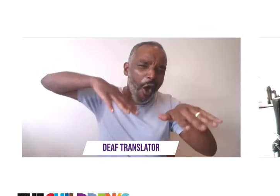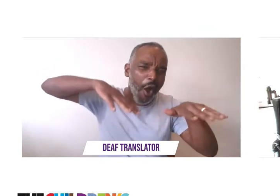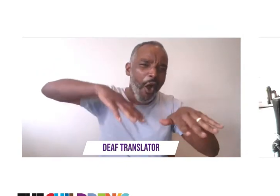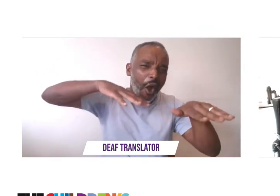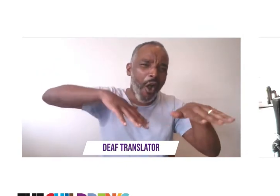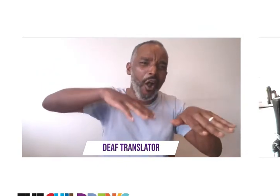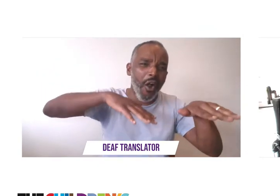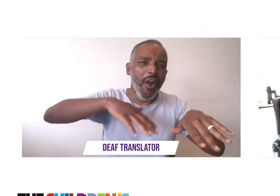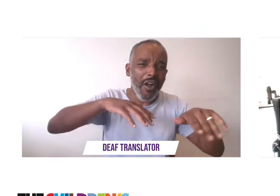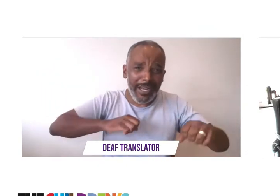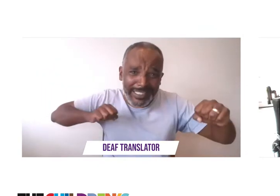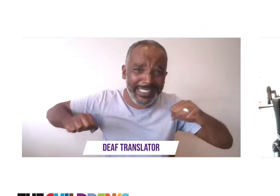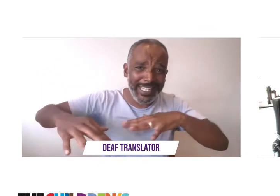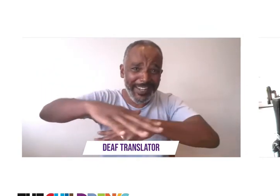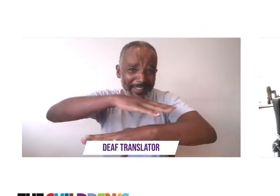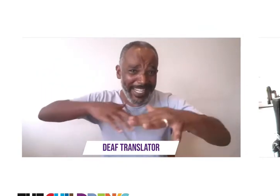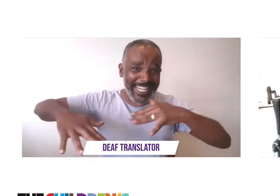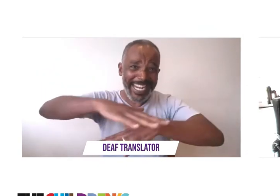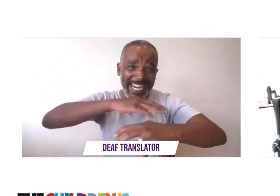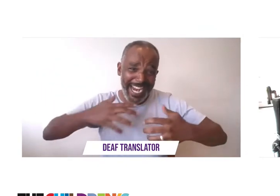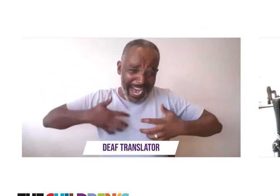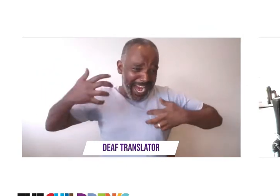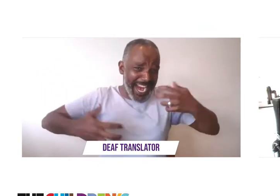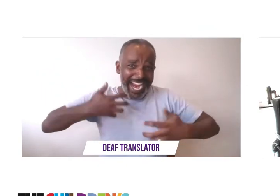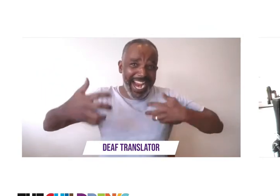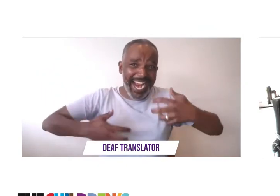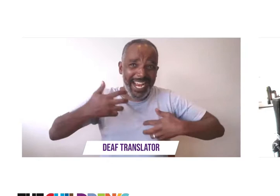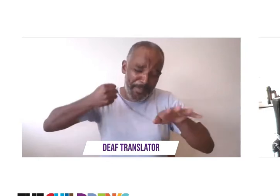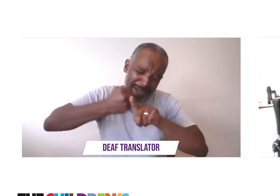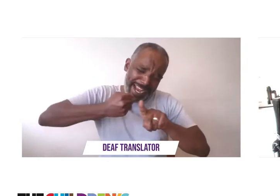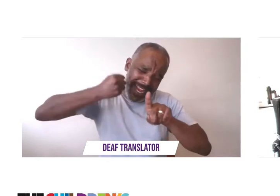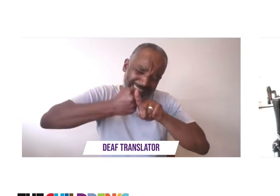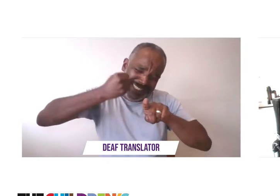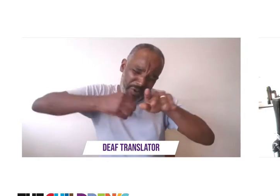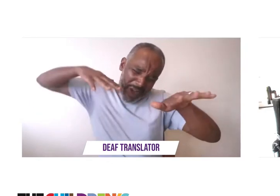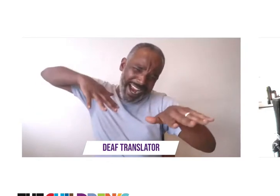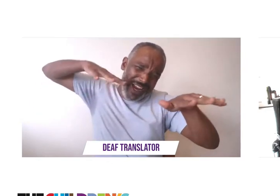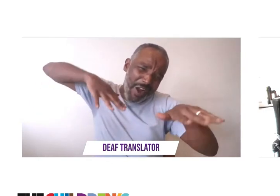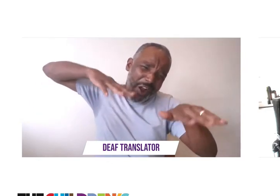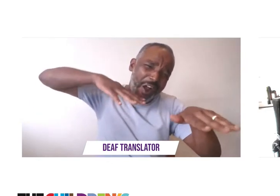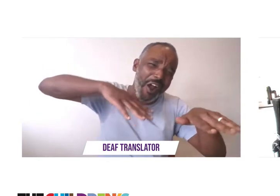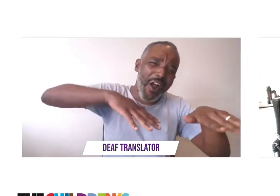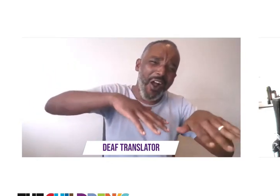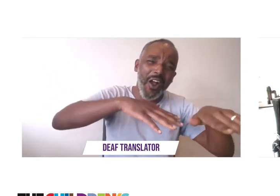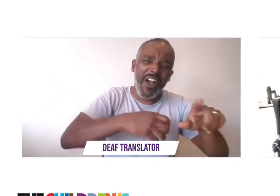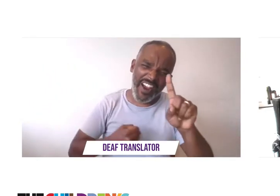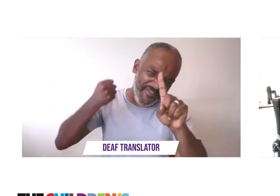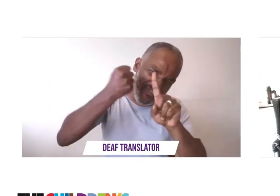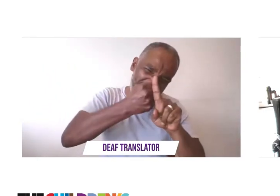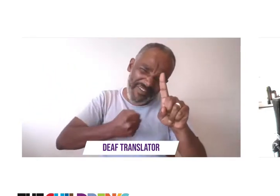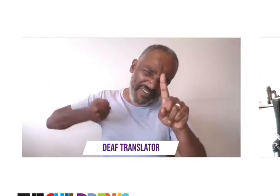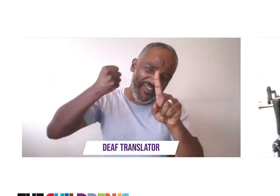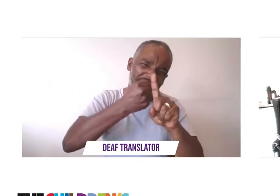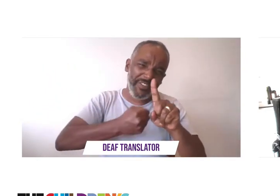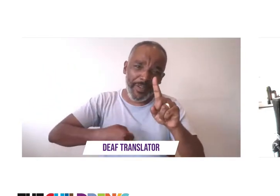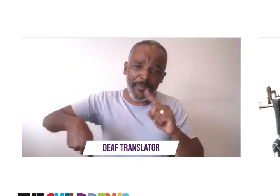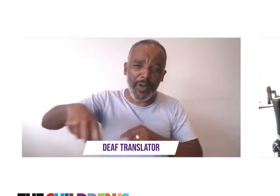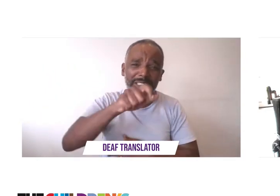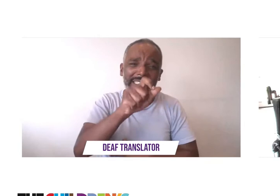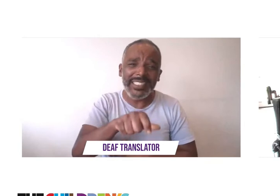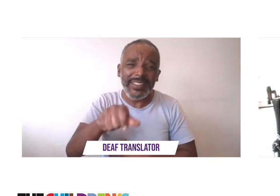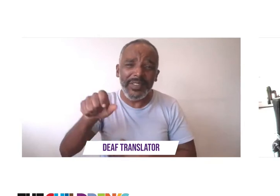anger in our sights there's a valley why oh oh oh fighting for our civil rights civil